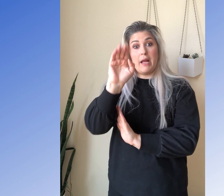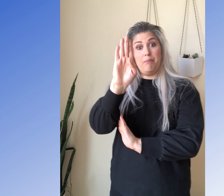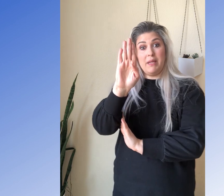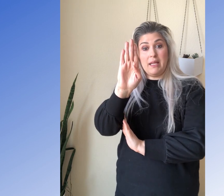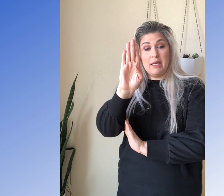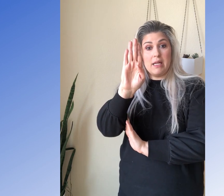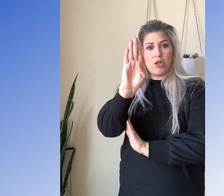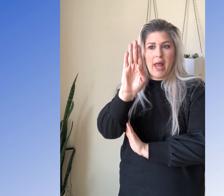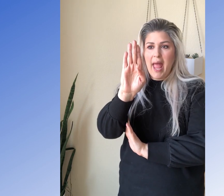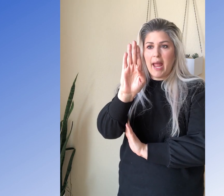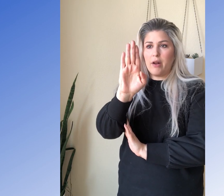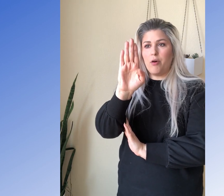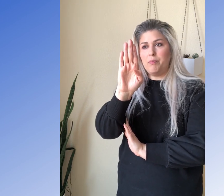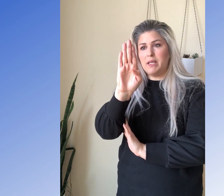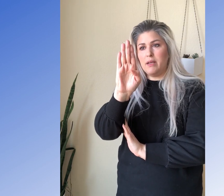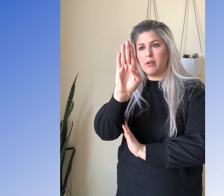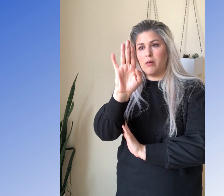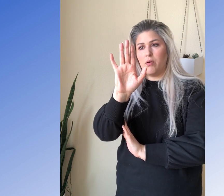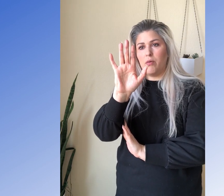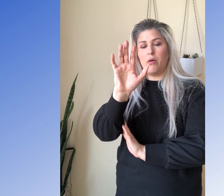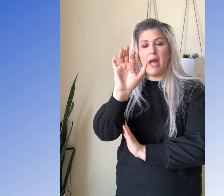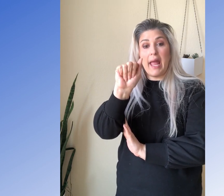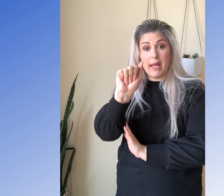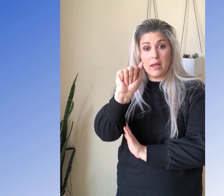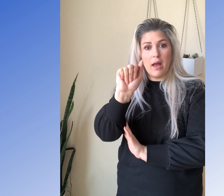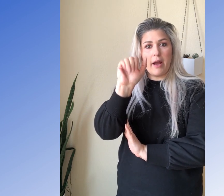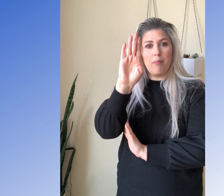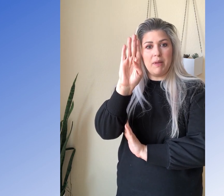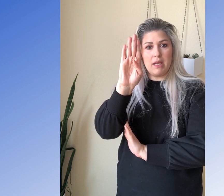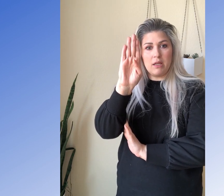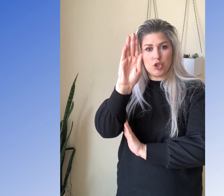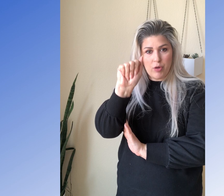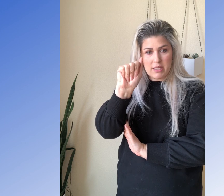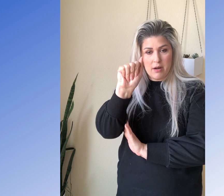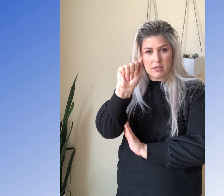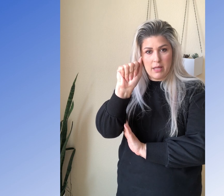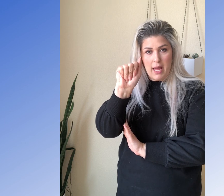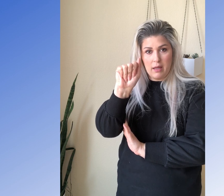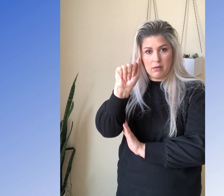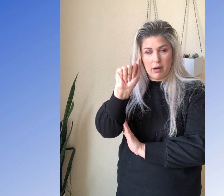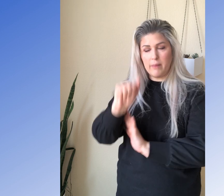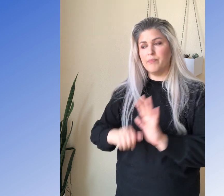Like B to an a, I don't go B. And then I go, Oh Hey, I go B straight down into the a, right?